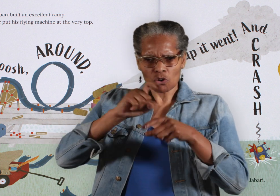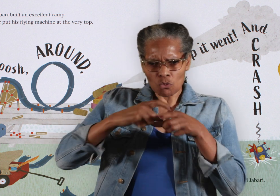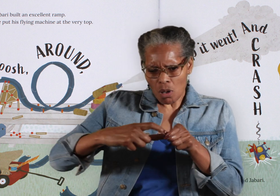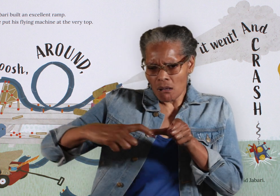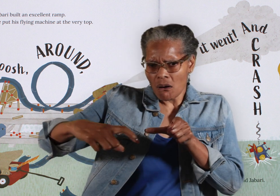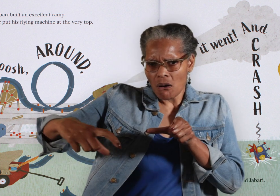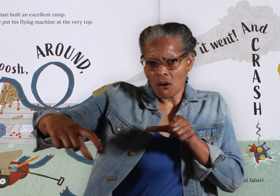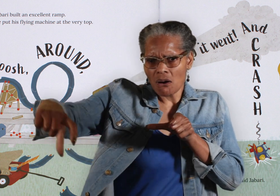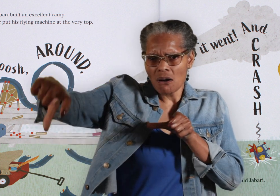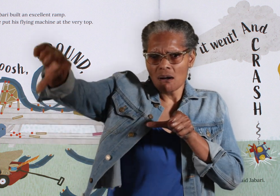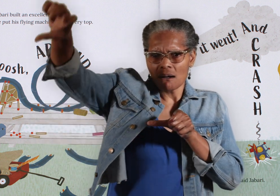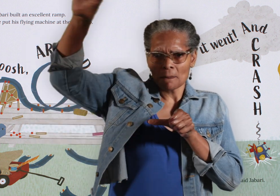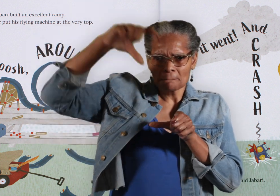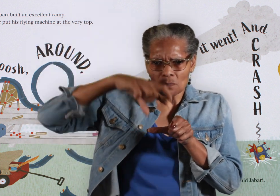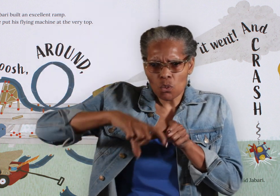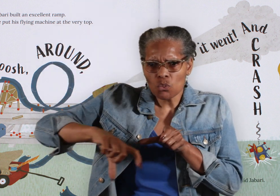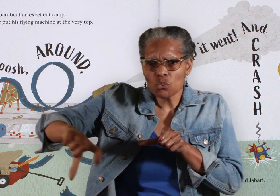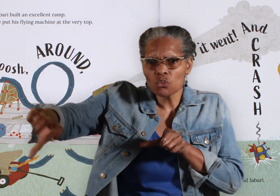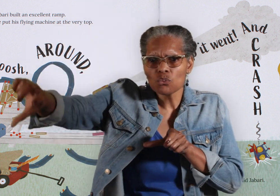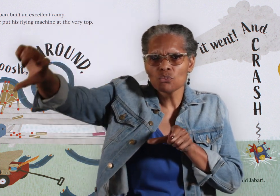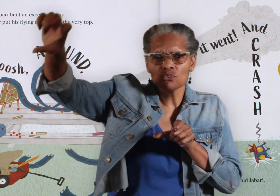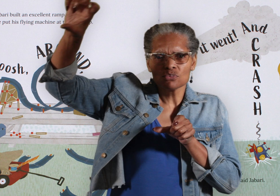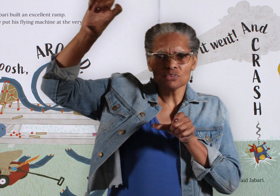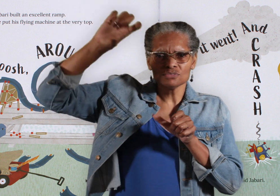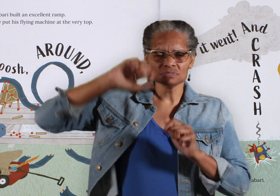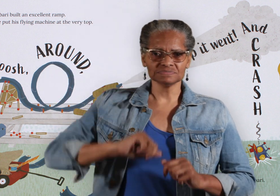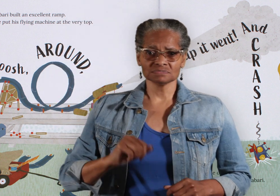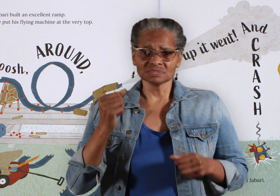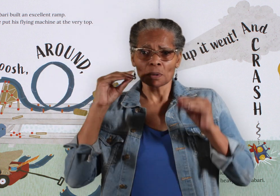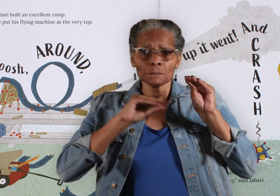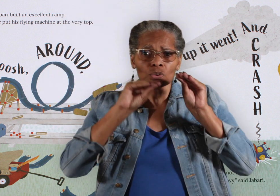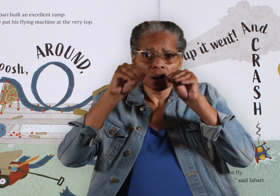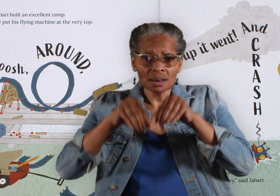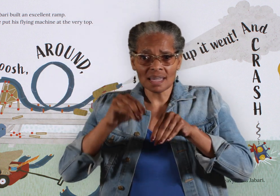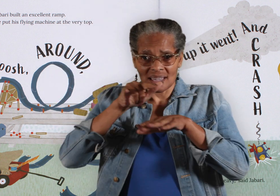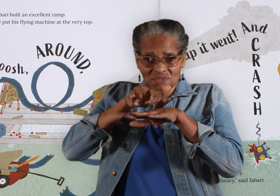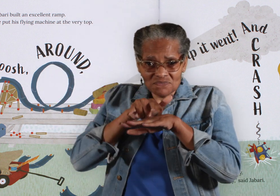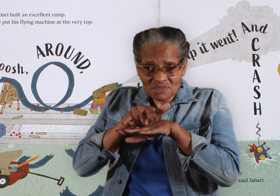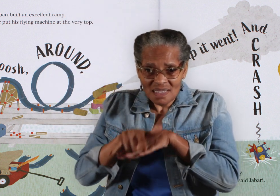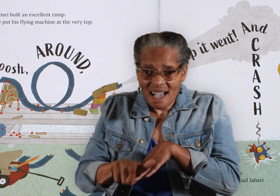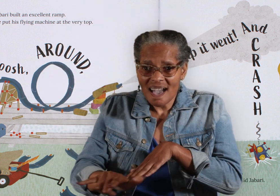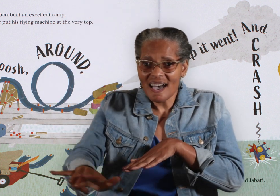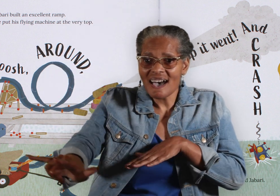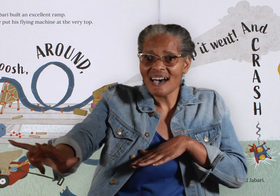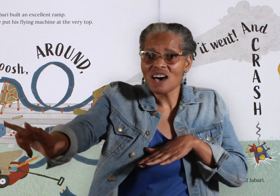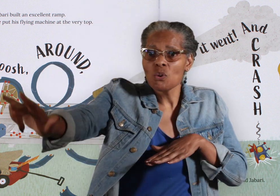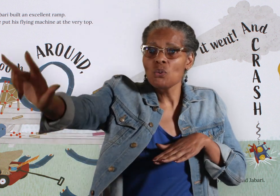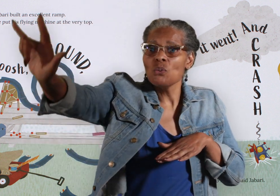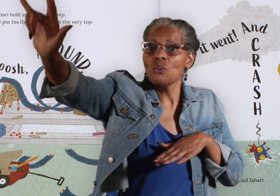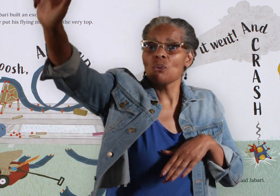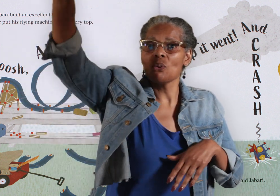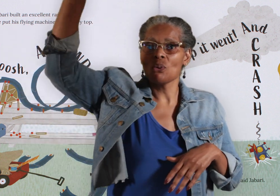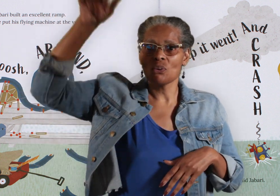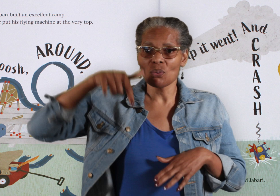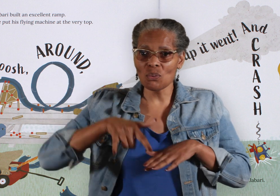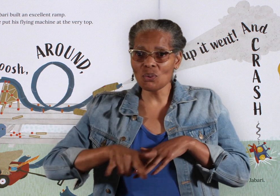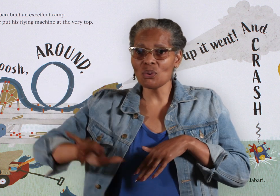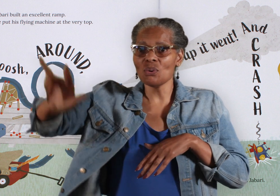He put his flying machine at the very top. Whoosh, Around, up it went! And...